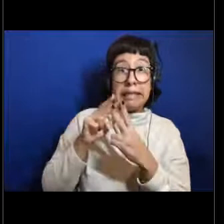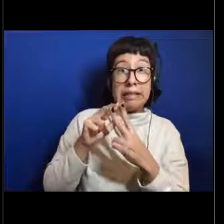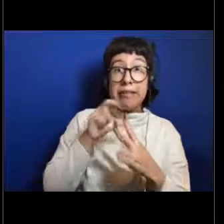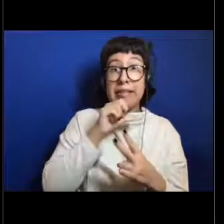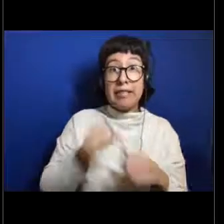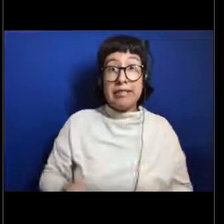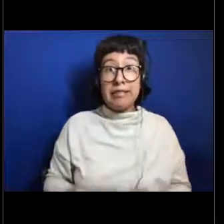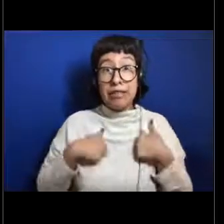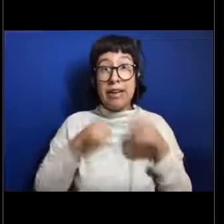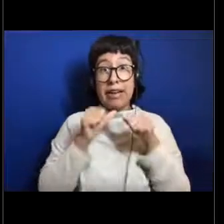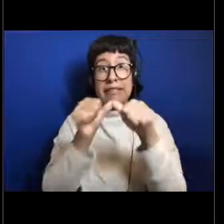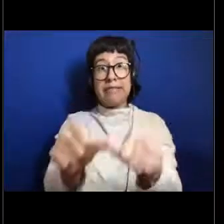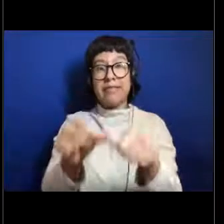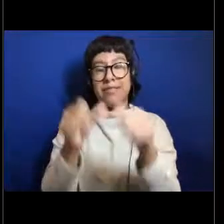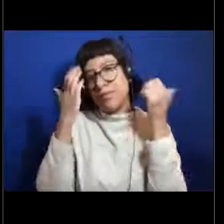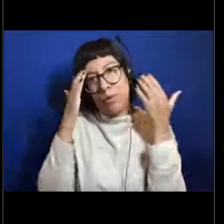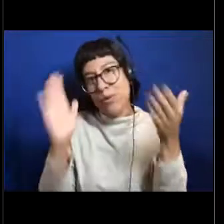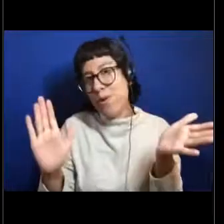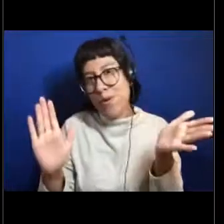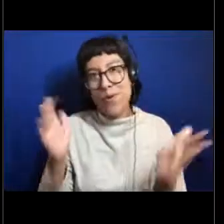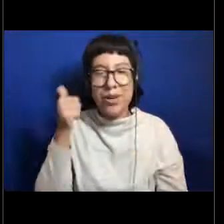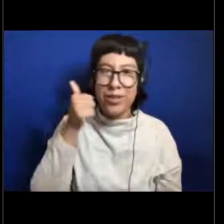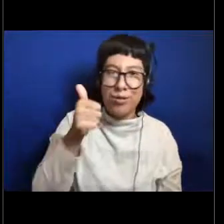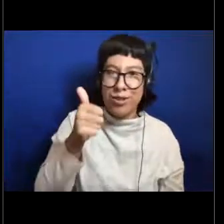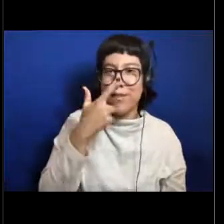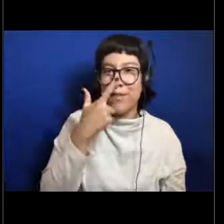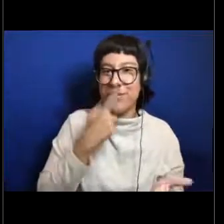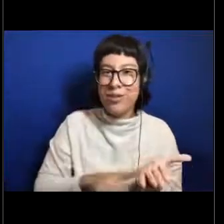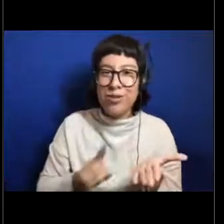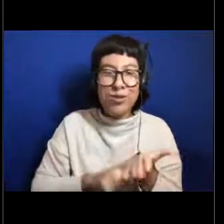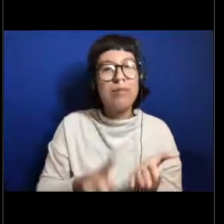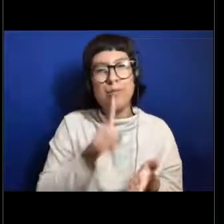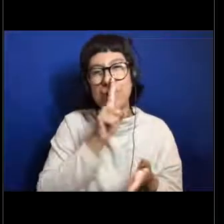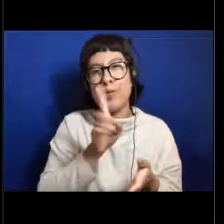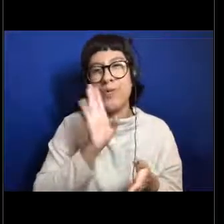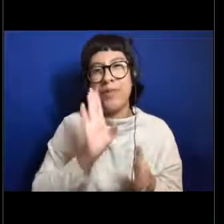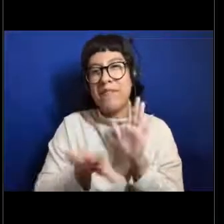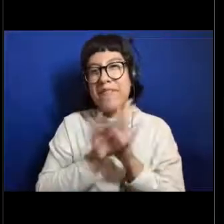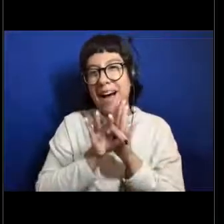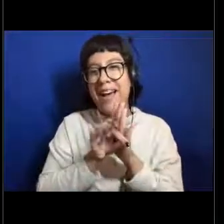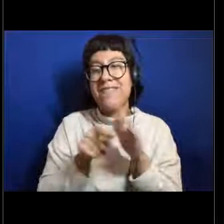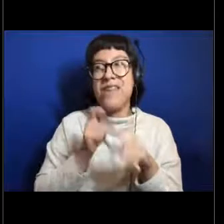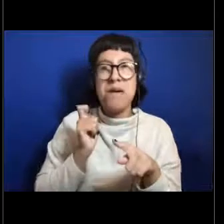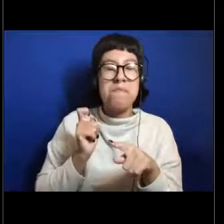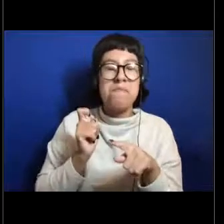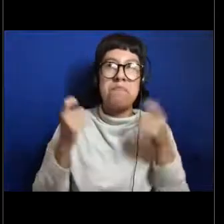So I'd encourage you guys to do a little bit of research and I'm sure you could find that from some web posts